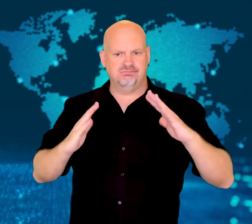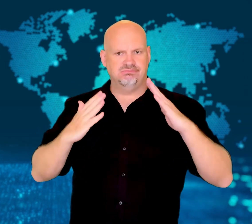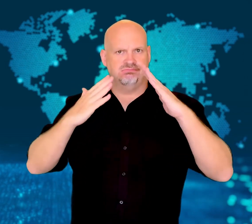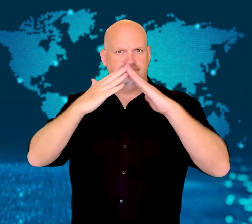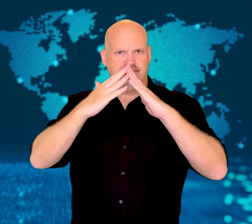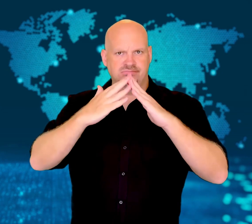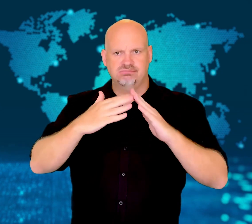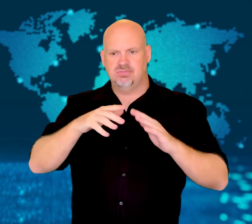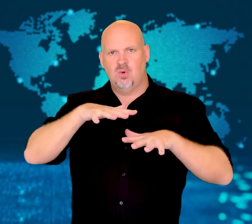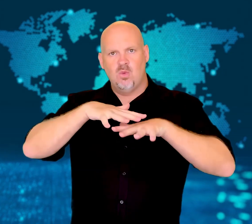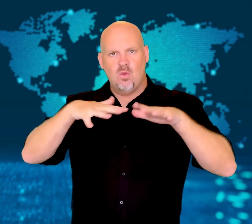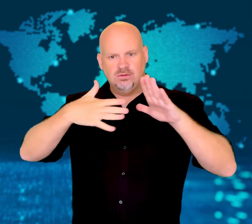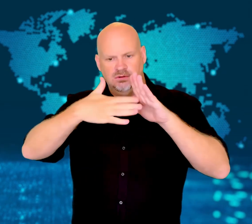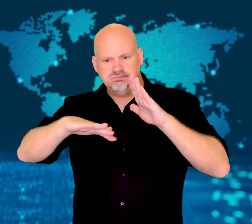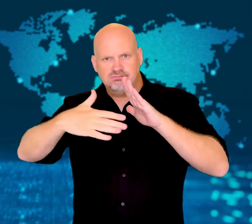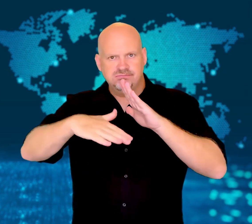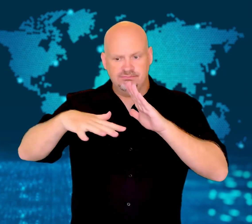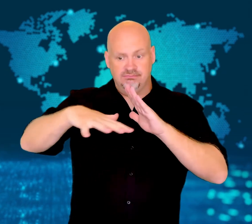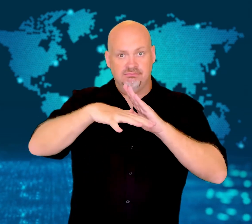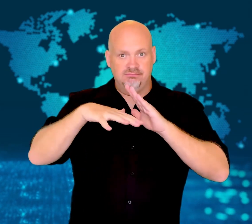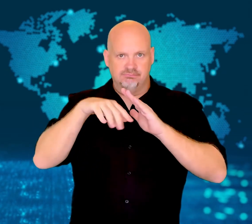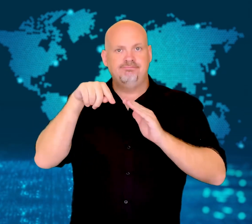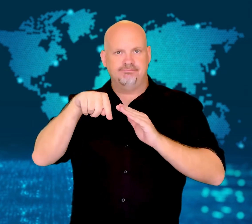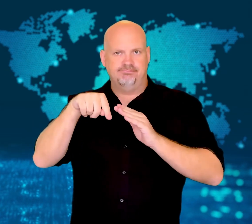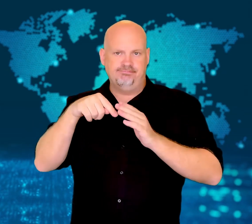the eastern Alps.